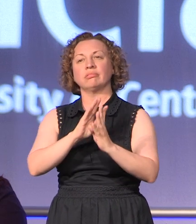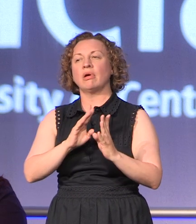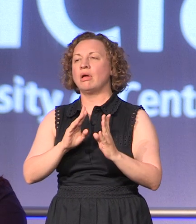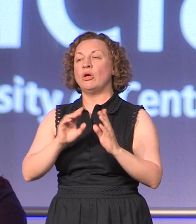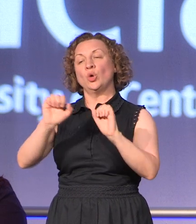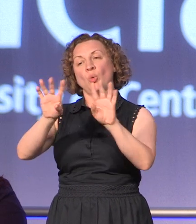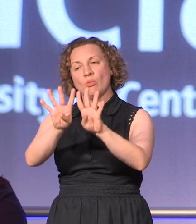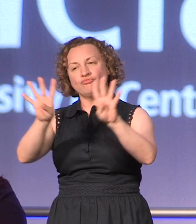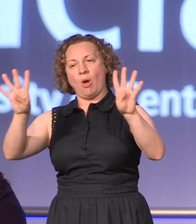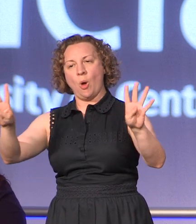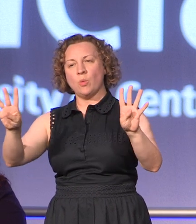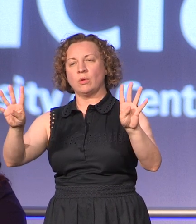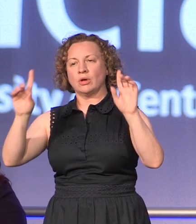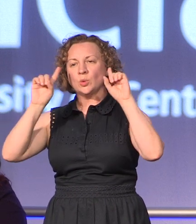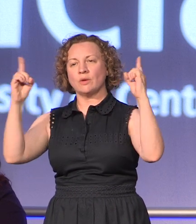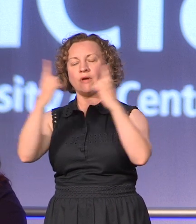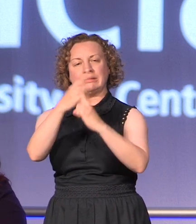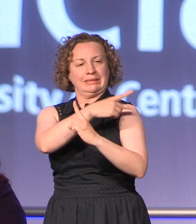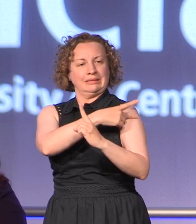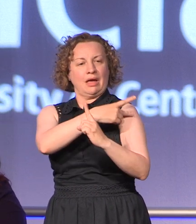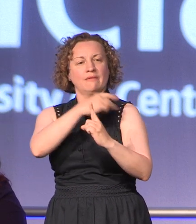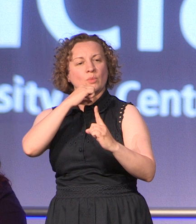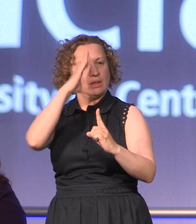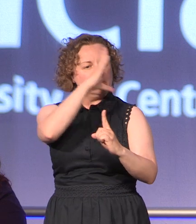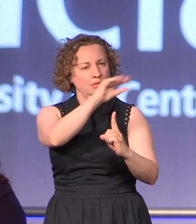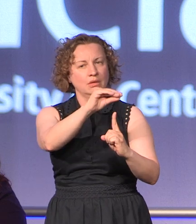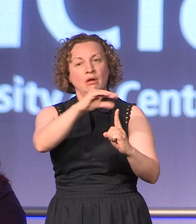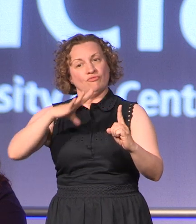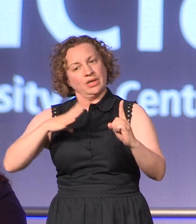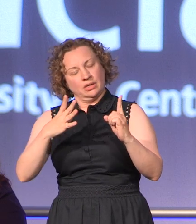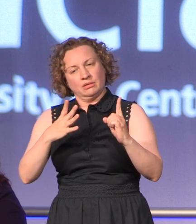when you need to stand up and please make sure you take all of your